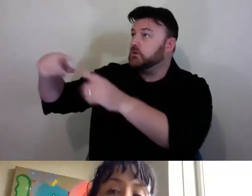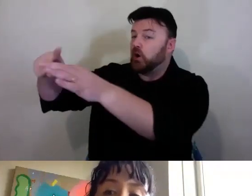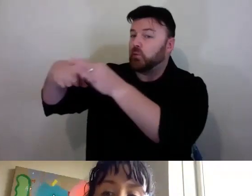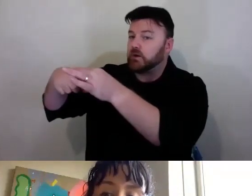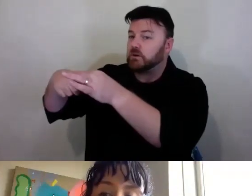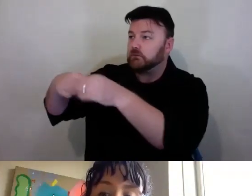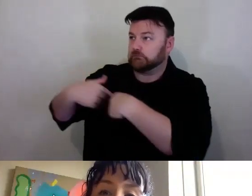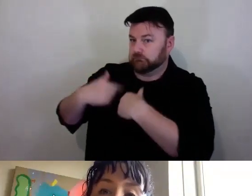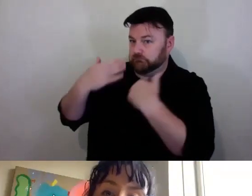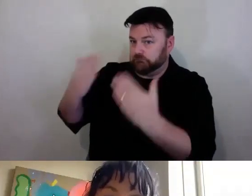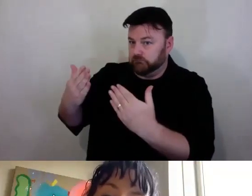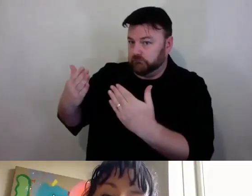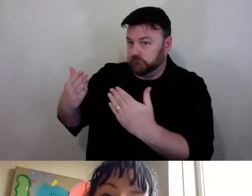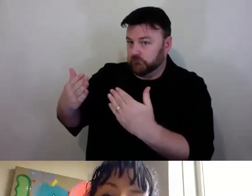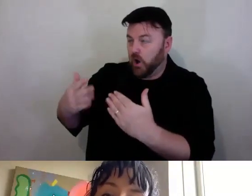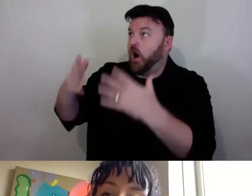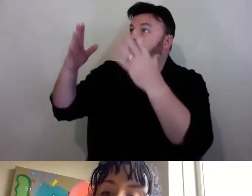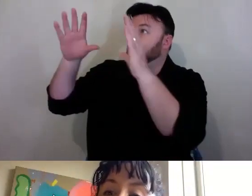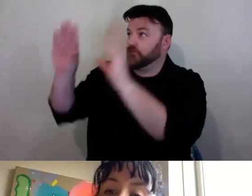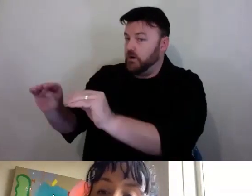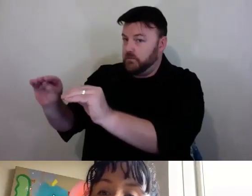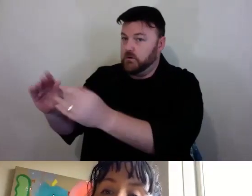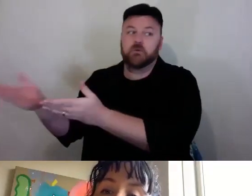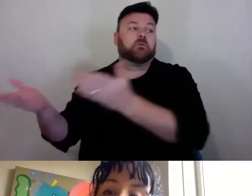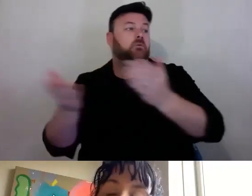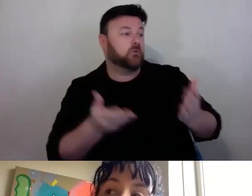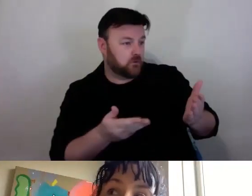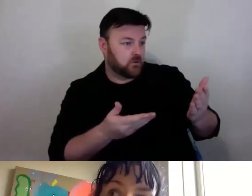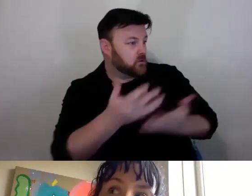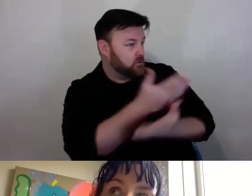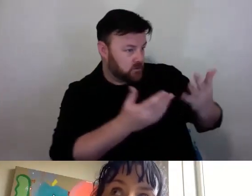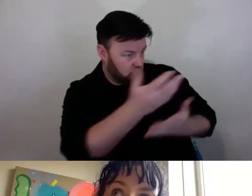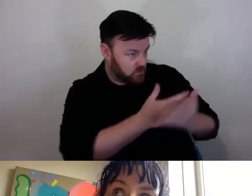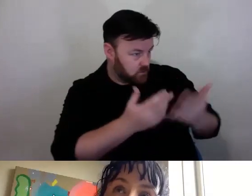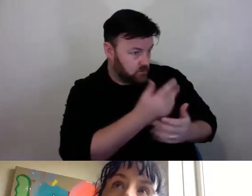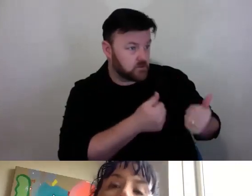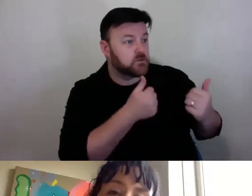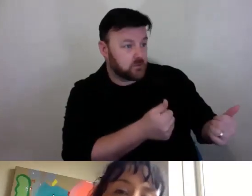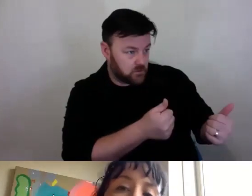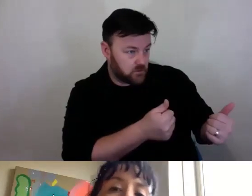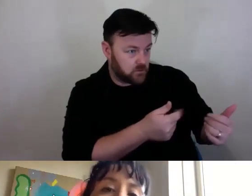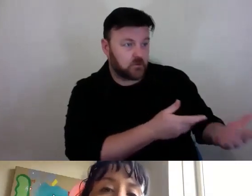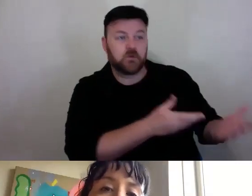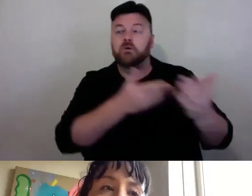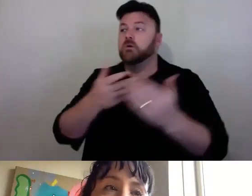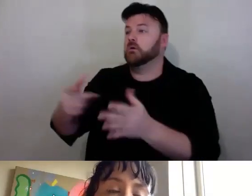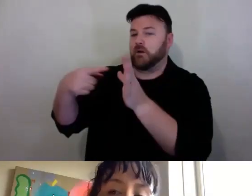We have to stop processes and we turn to the performers and I debate it our together and I check in with what they want and I funnel that back in.